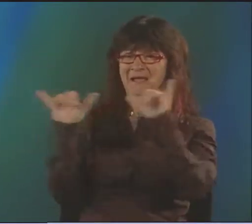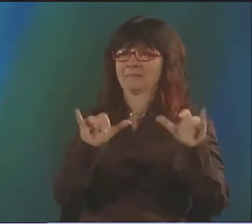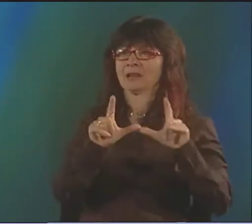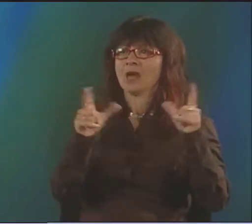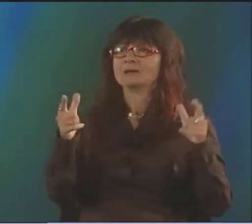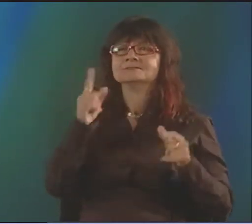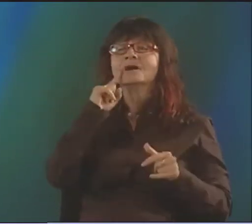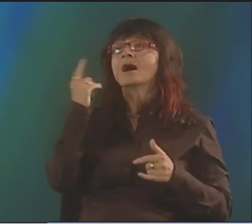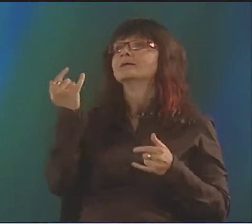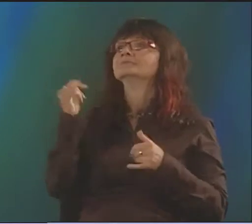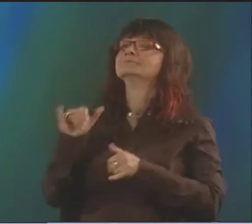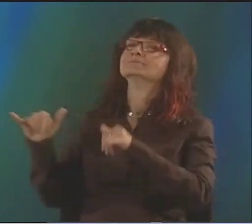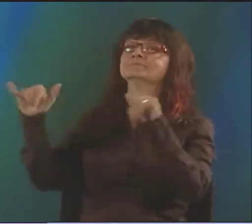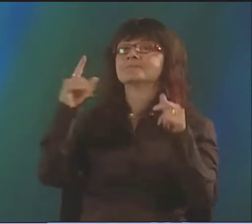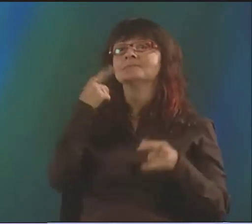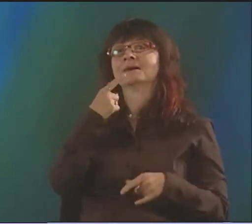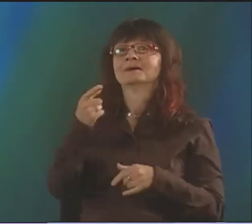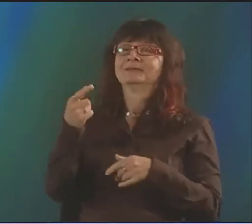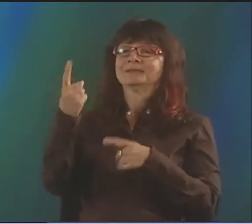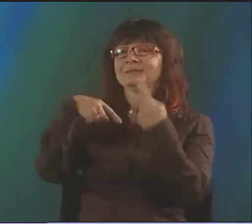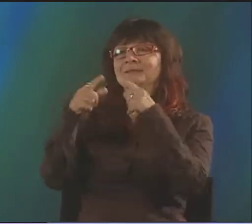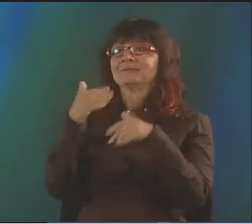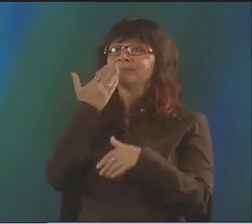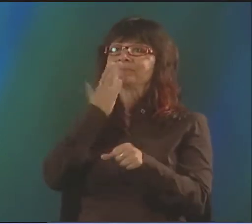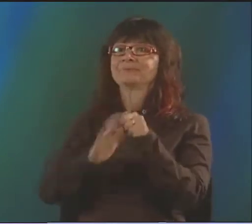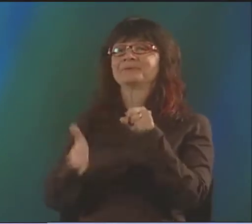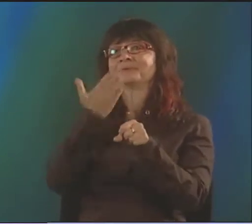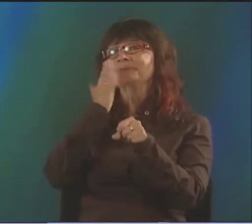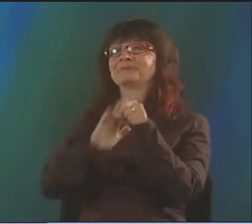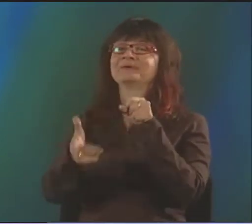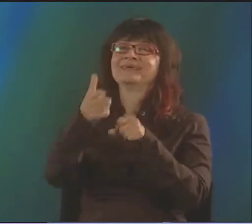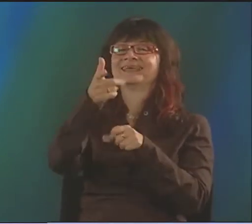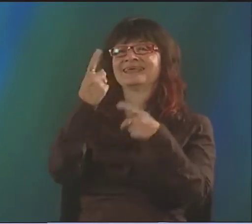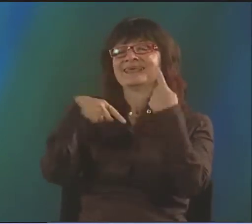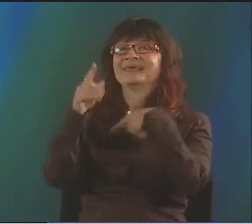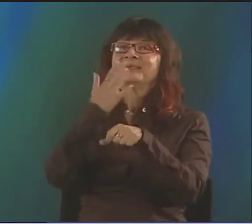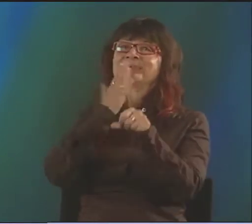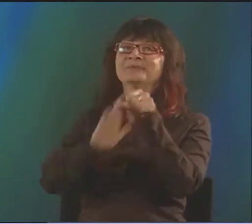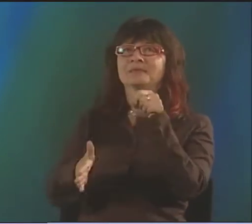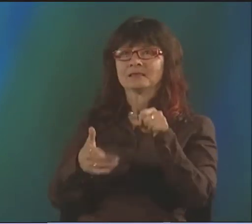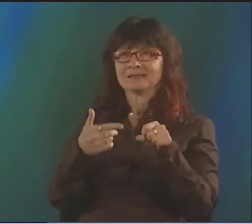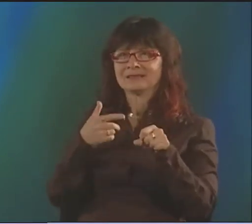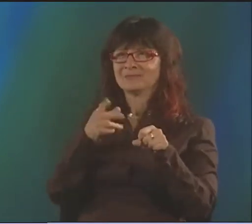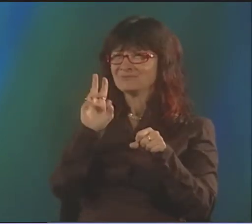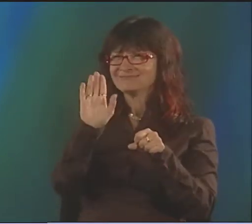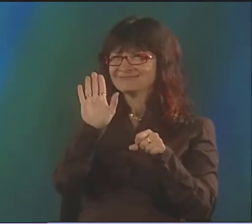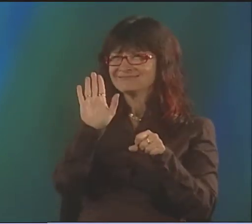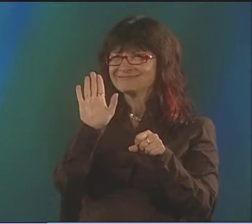I MEAN, ASL OR ANY SIGN LANGUAGE, IT'S INCREDIBLE. YOU KNOW, THE OLD IDEA BEFORE,